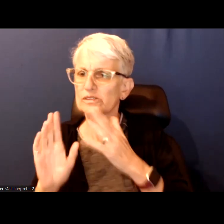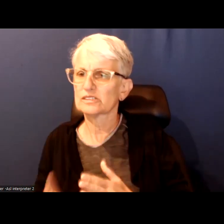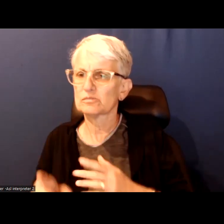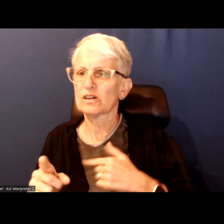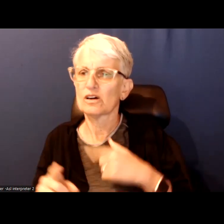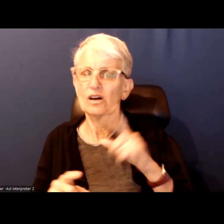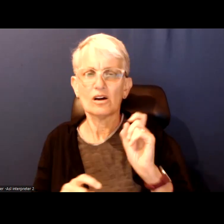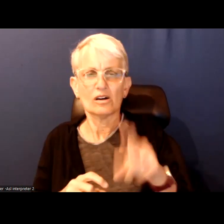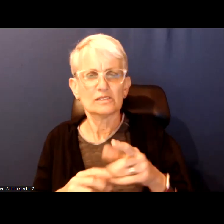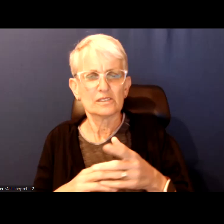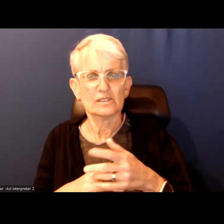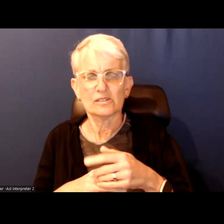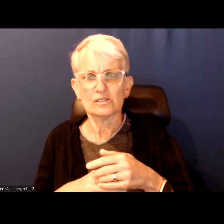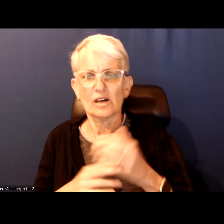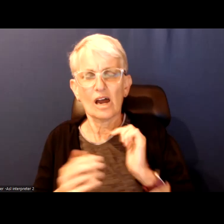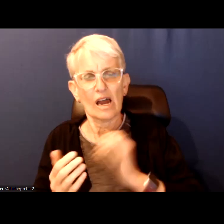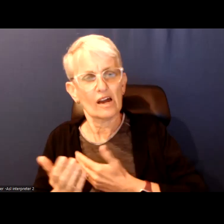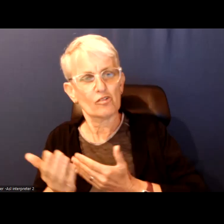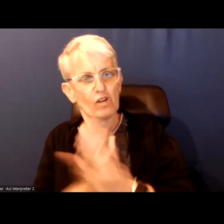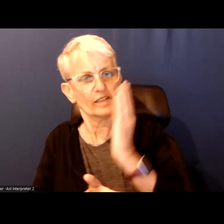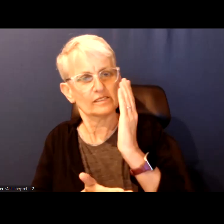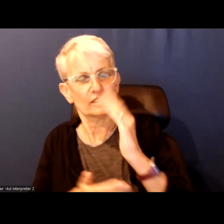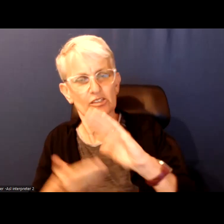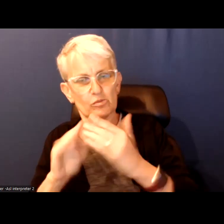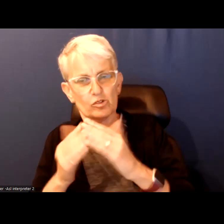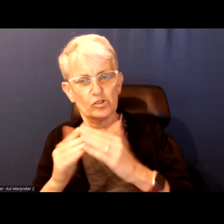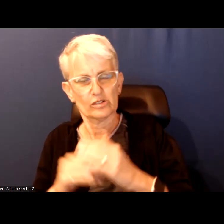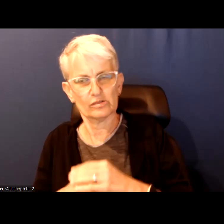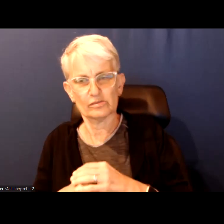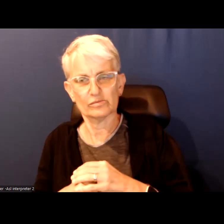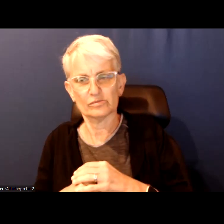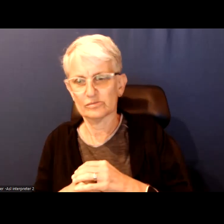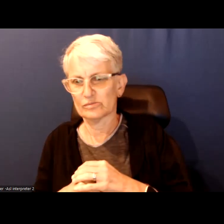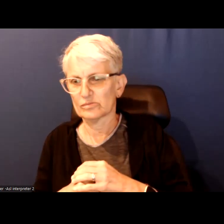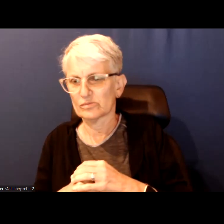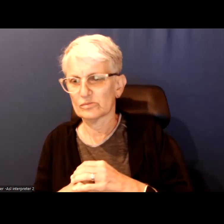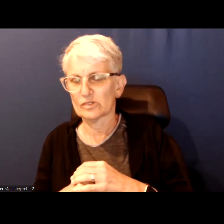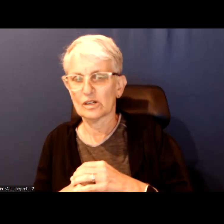asking about our rights in communities not just our rights but our responsibilities.